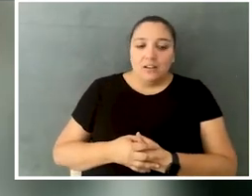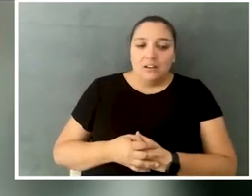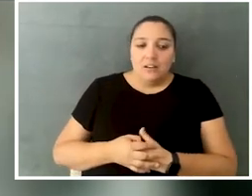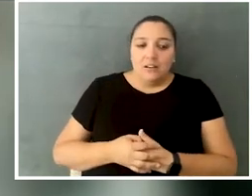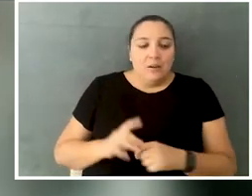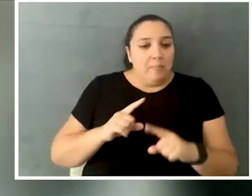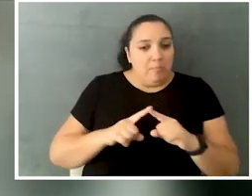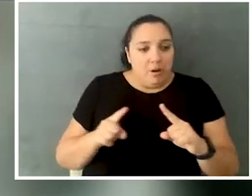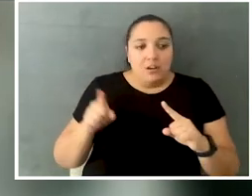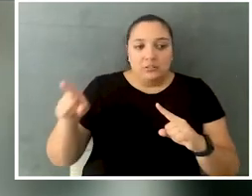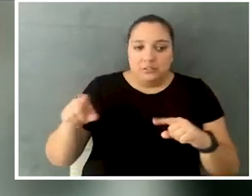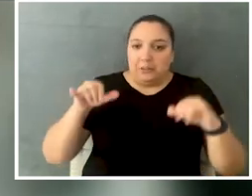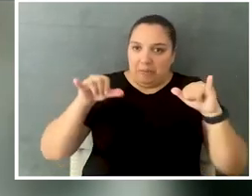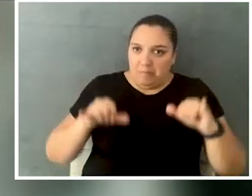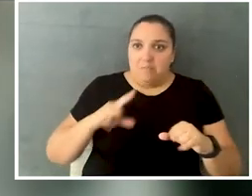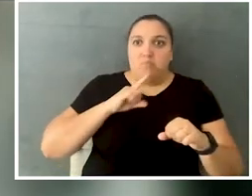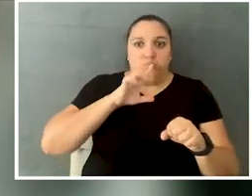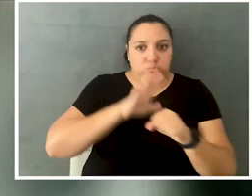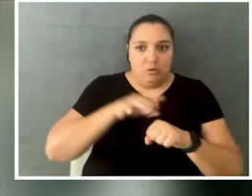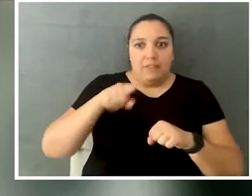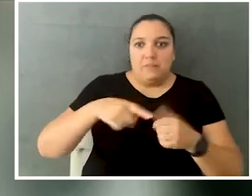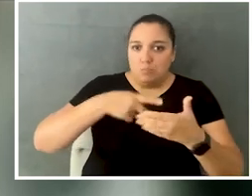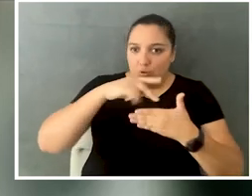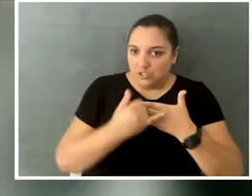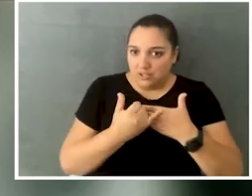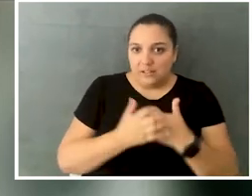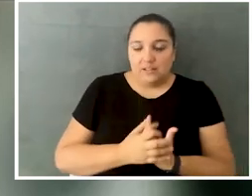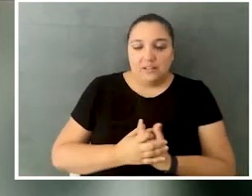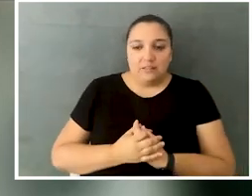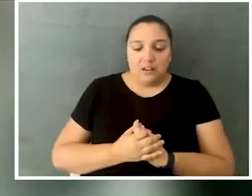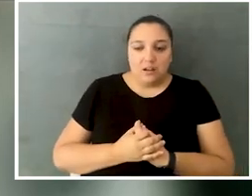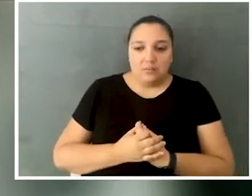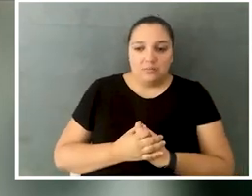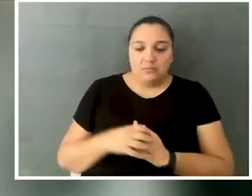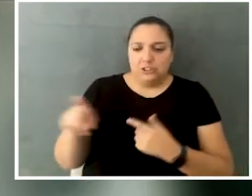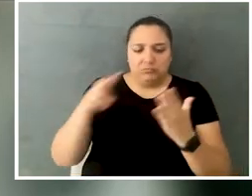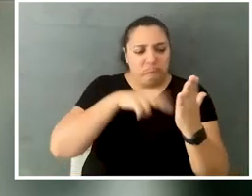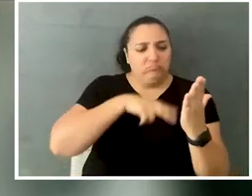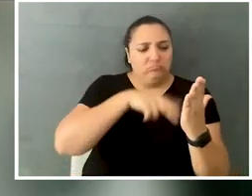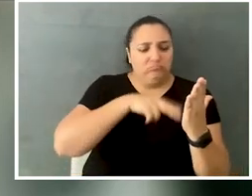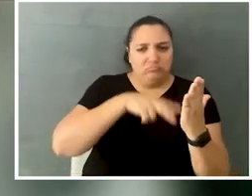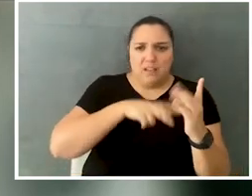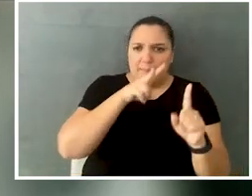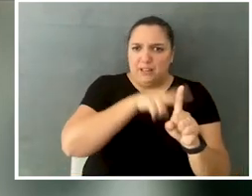but she was very, very dedicated to this project, and she read through the applications.